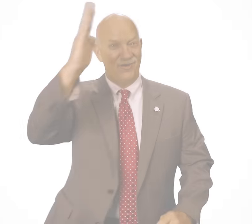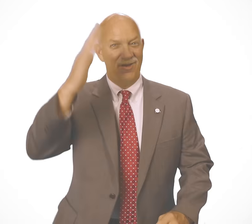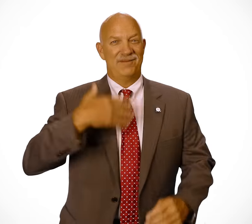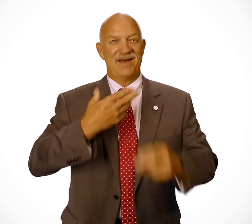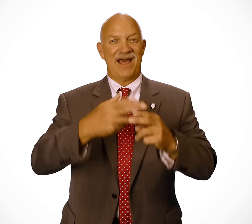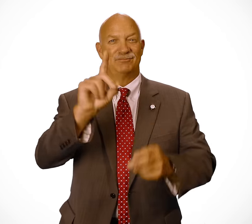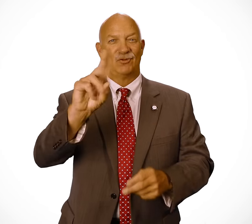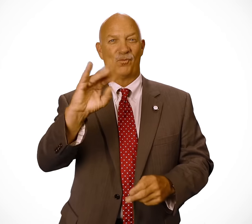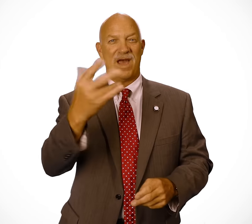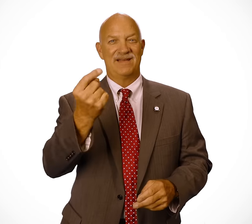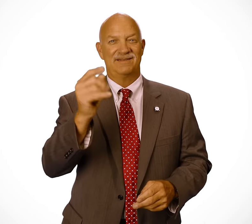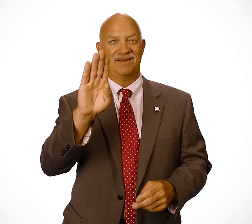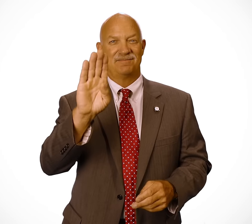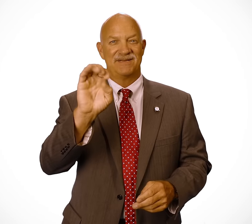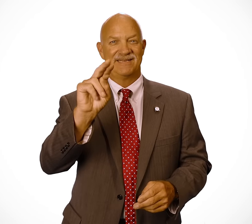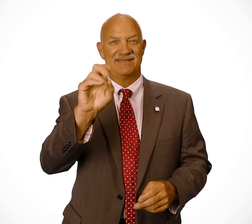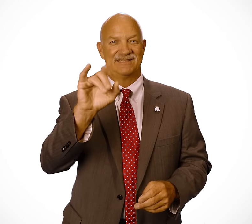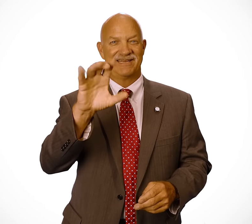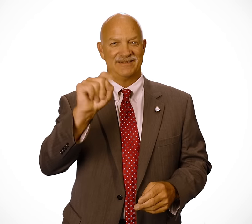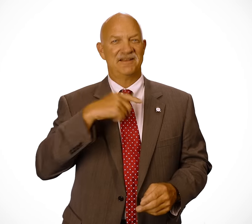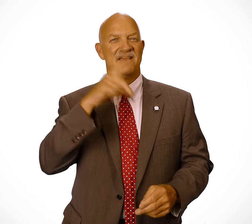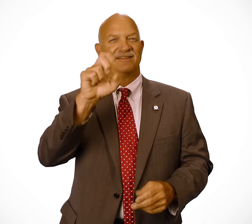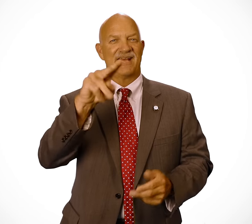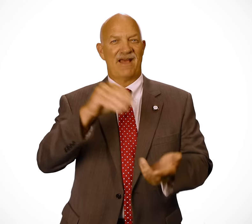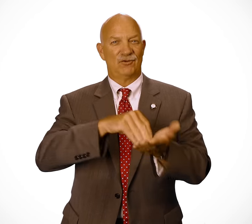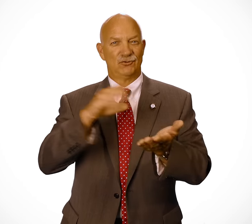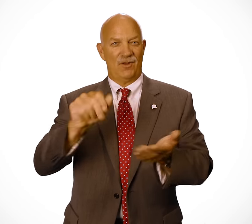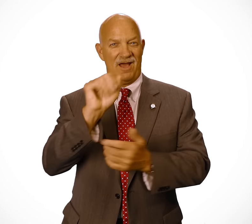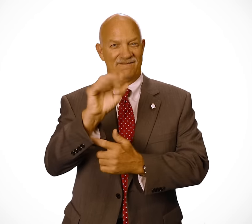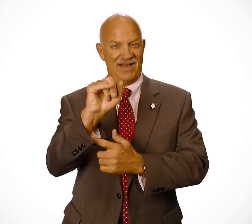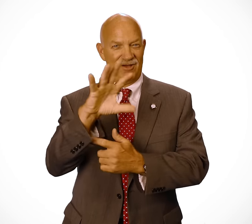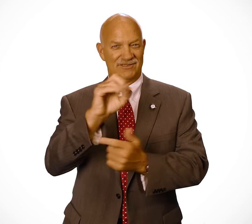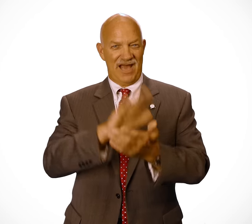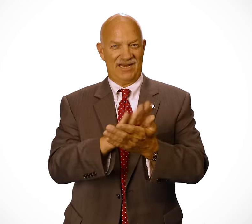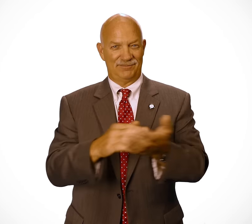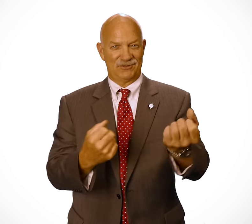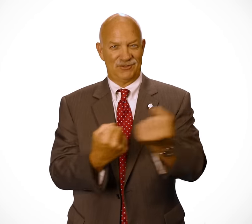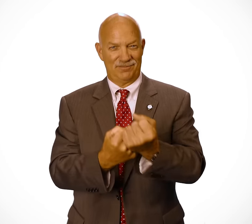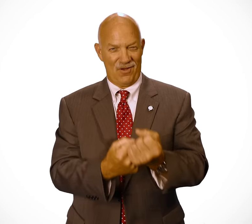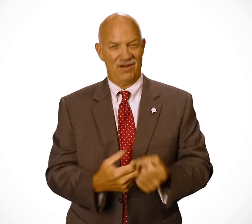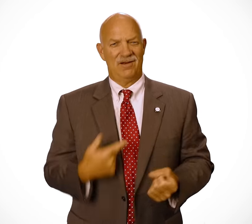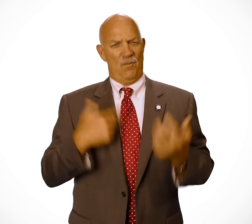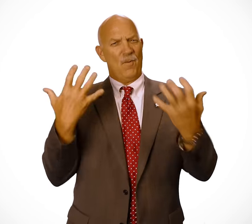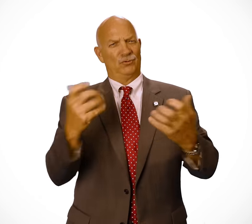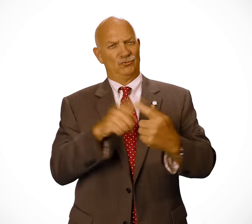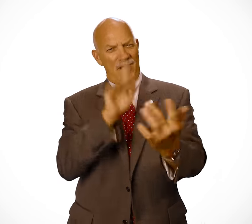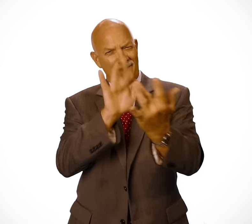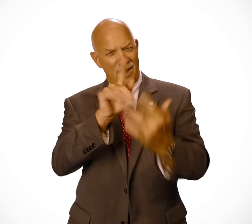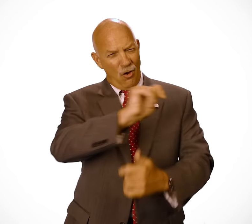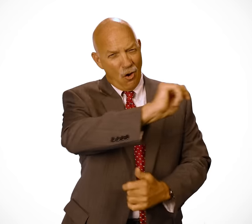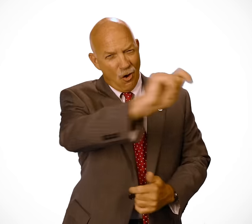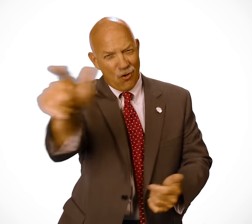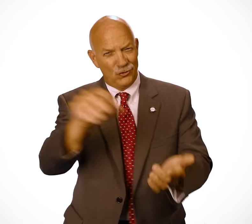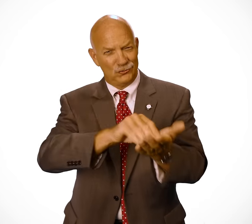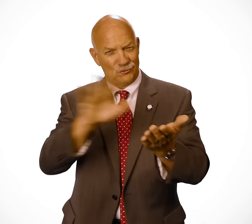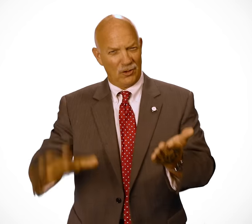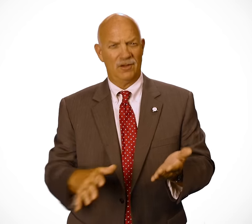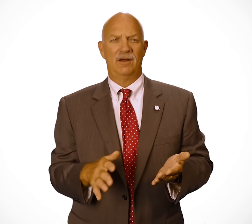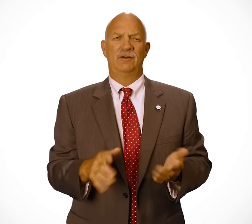Hello, my name is Dwight Benedict, the Dean of Student Affairs and Academic Support. I am reaching out to you and all students!